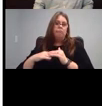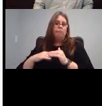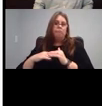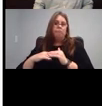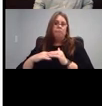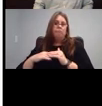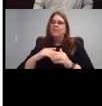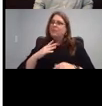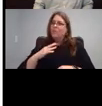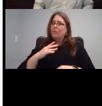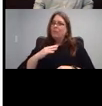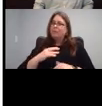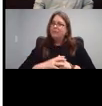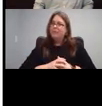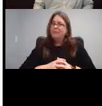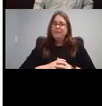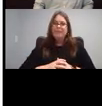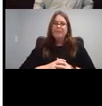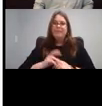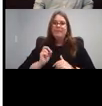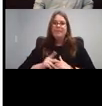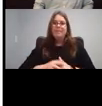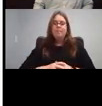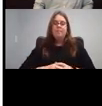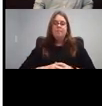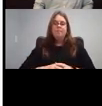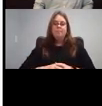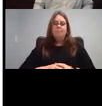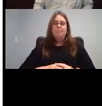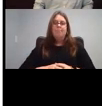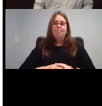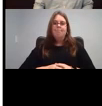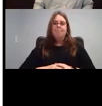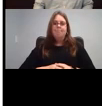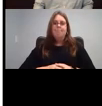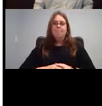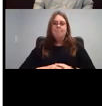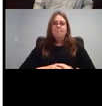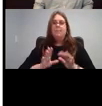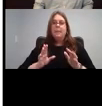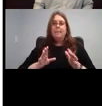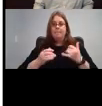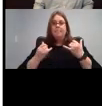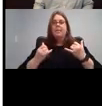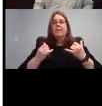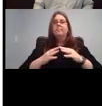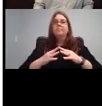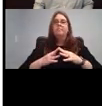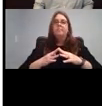Really cool. Okay. Go